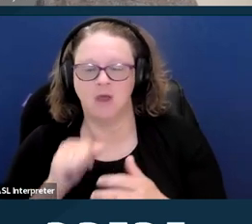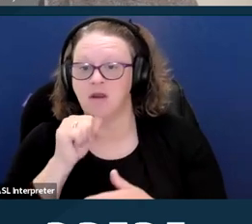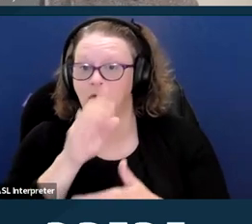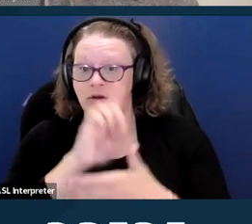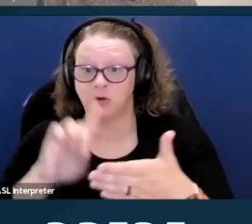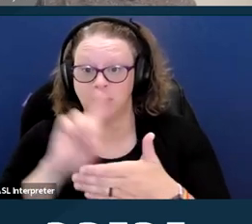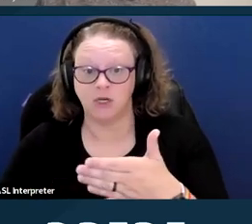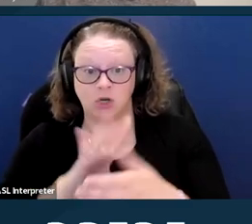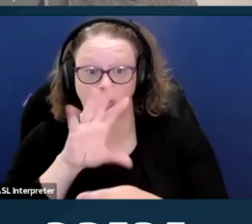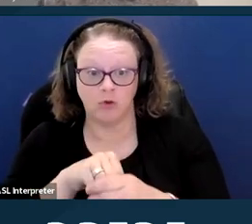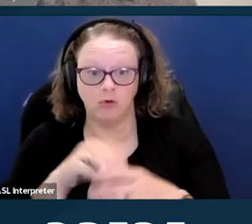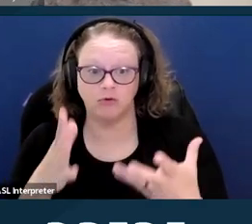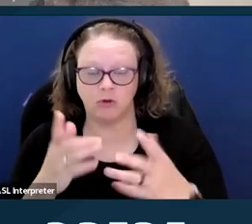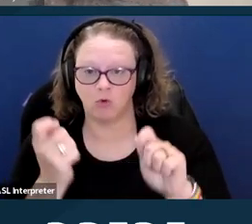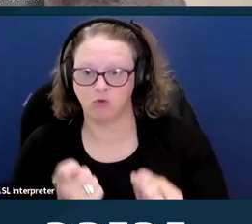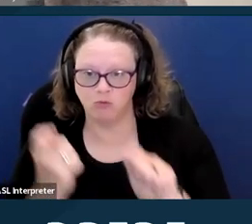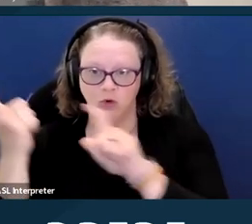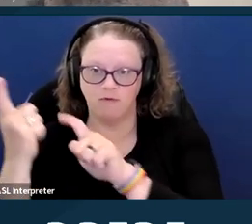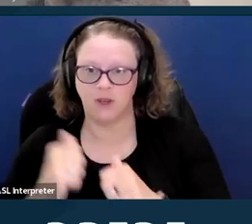and acquiring accessible medical equipment,